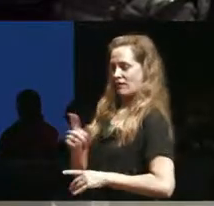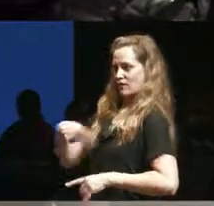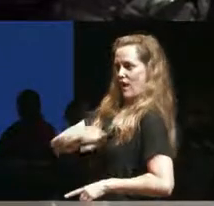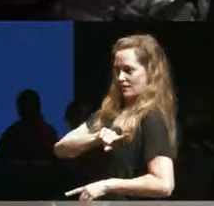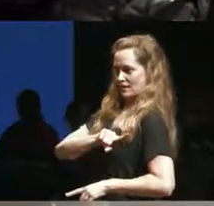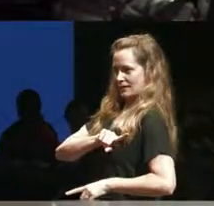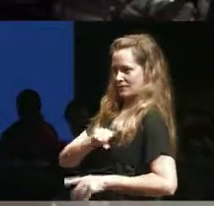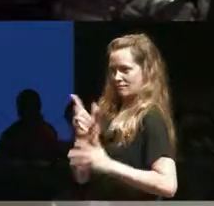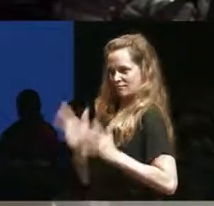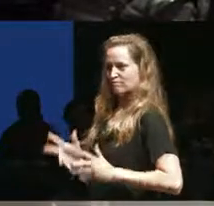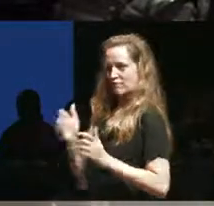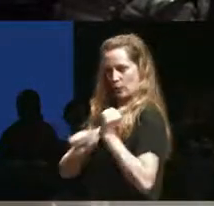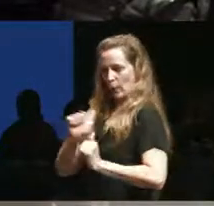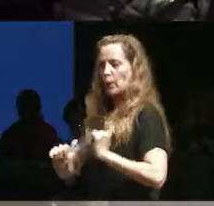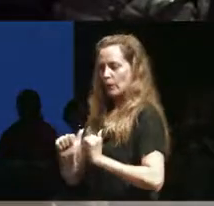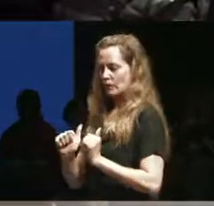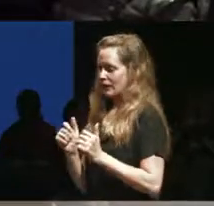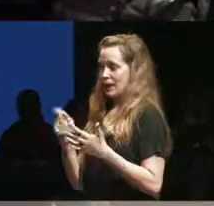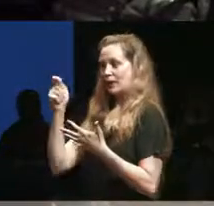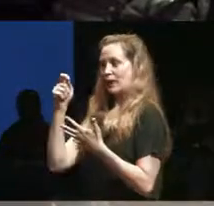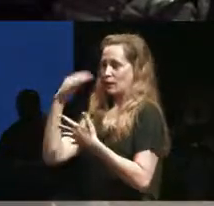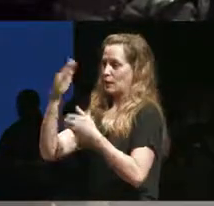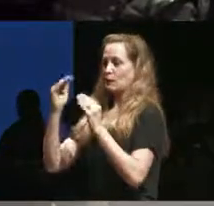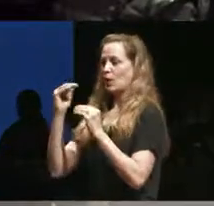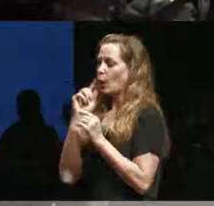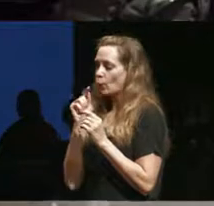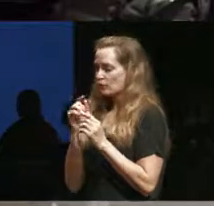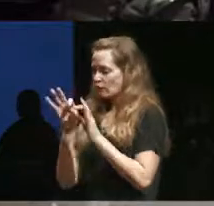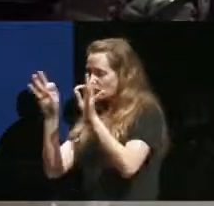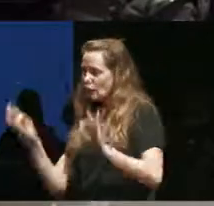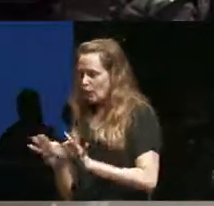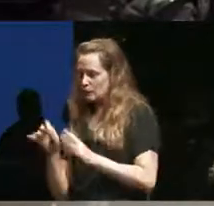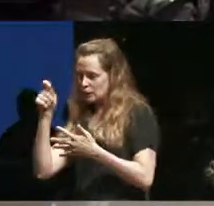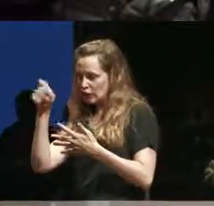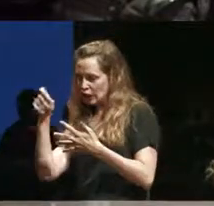it's I I don't know what to think of it but it checks off you know the